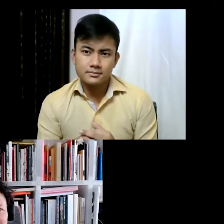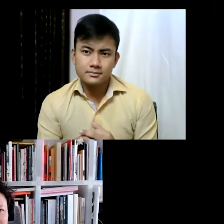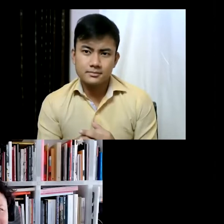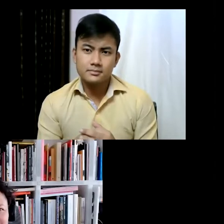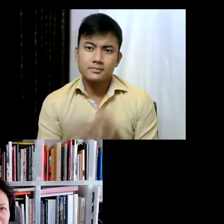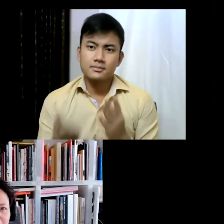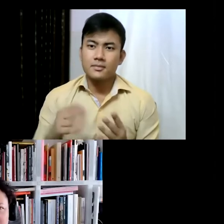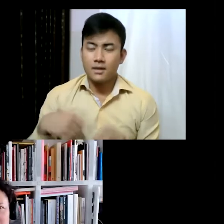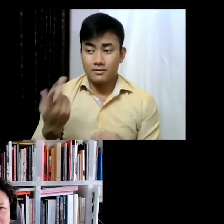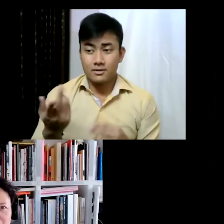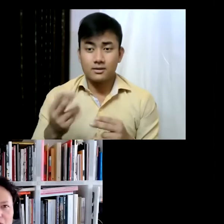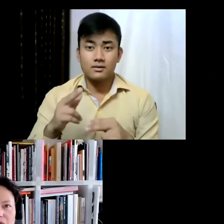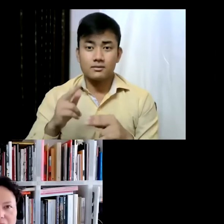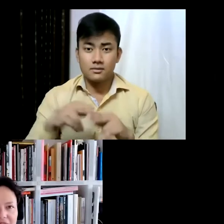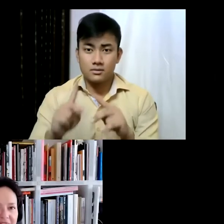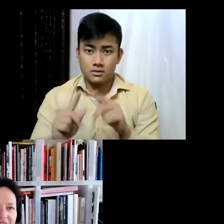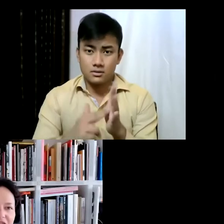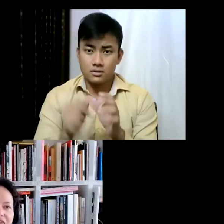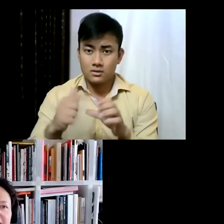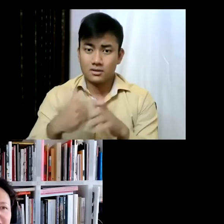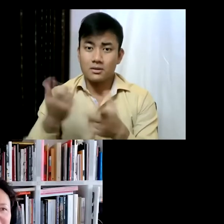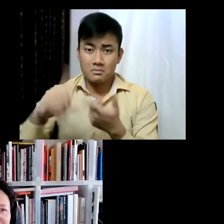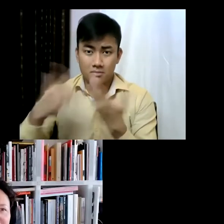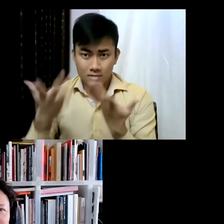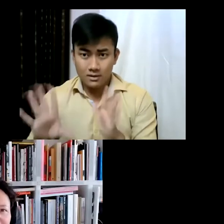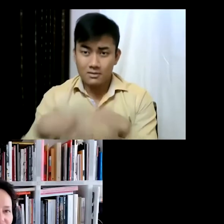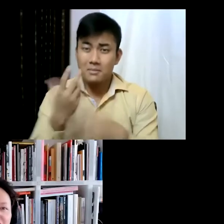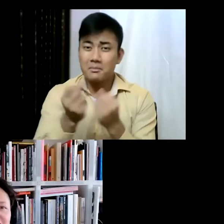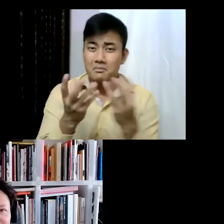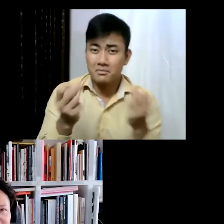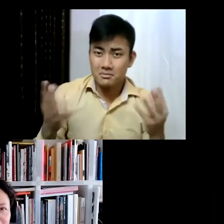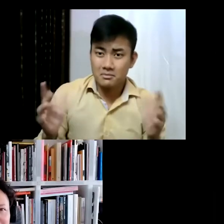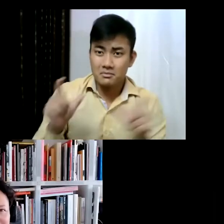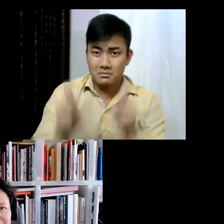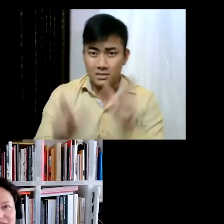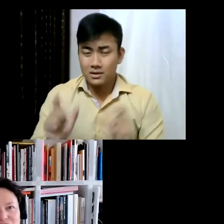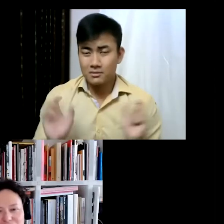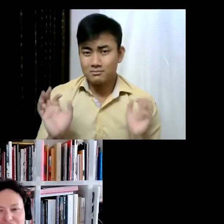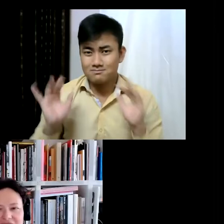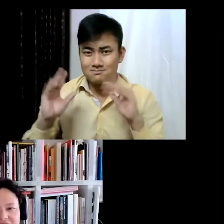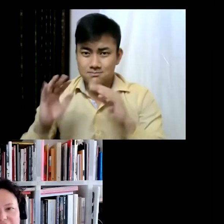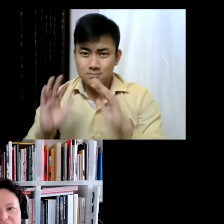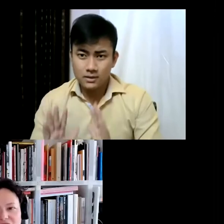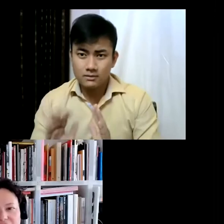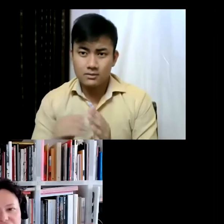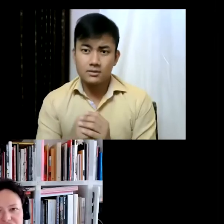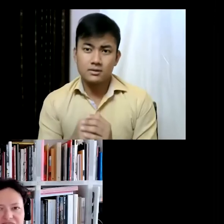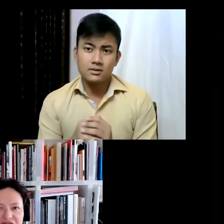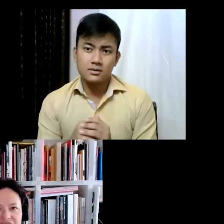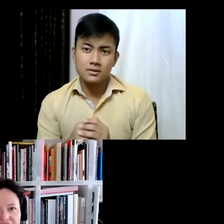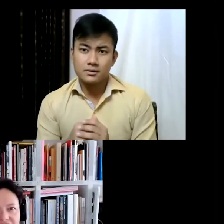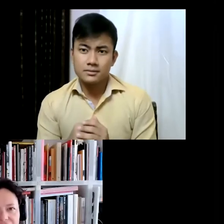happen for many people will be very much business as usual, and you know i was just in Venice